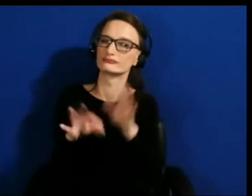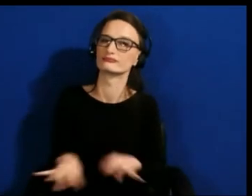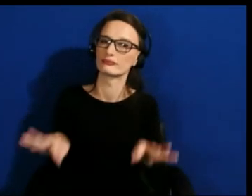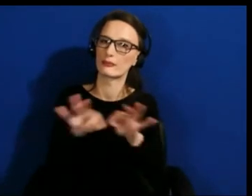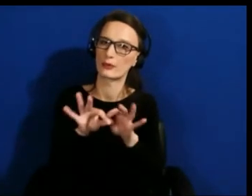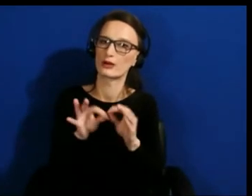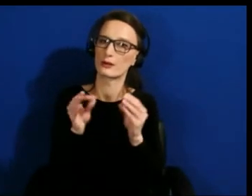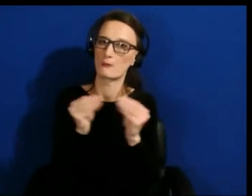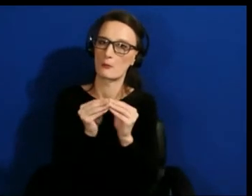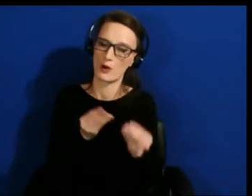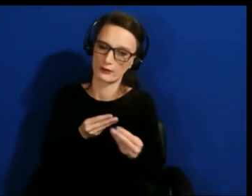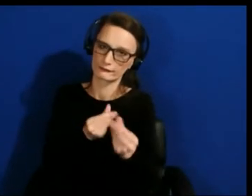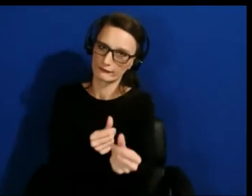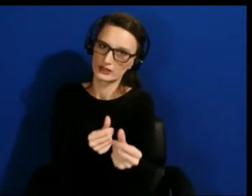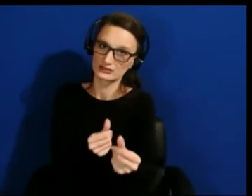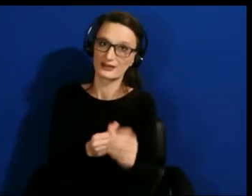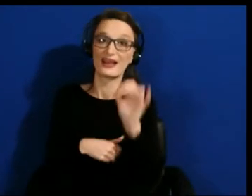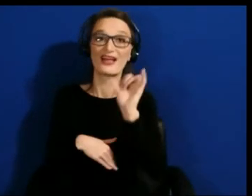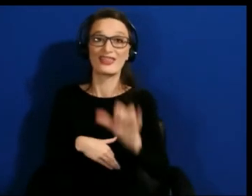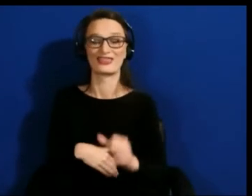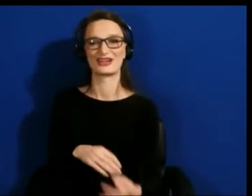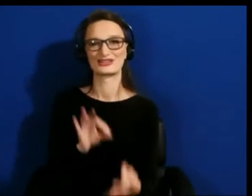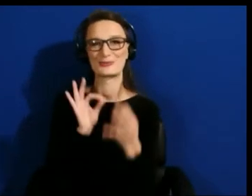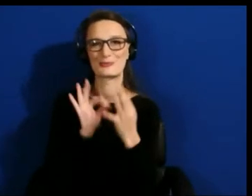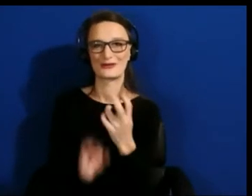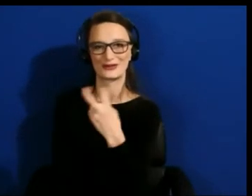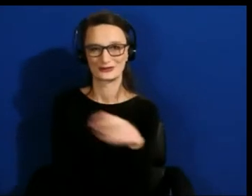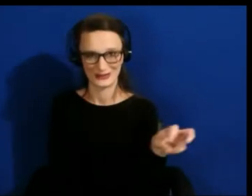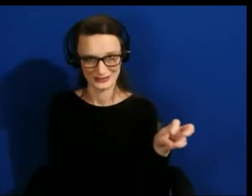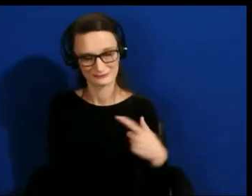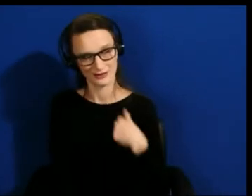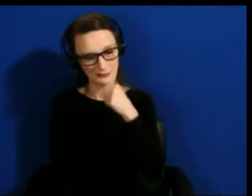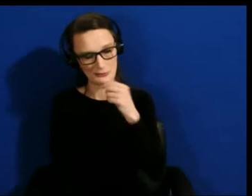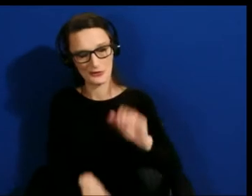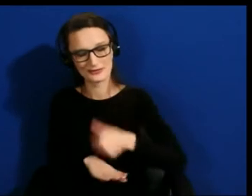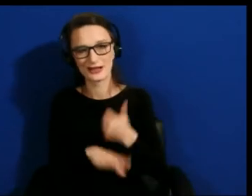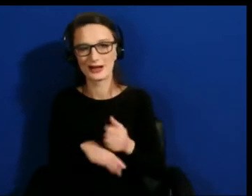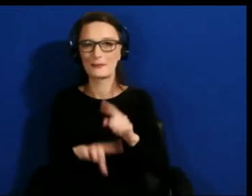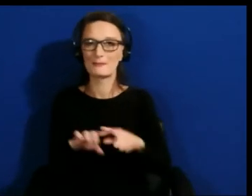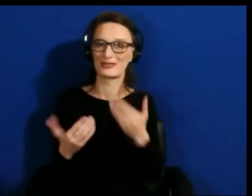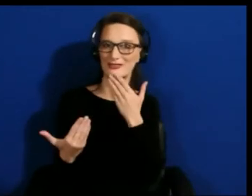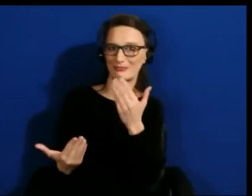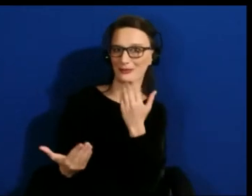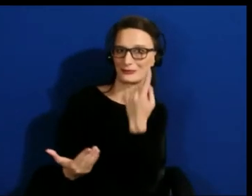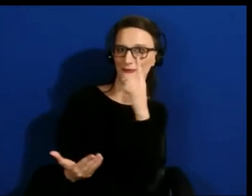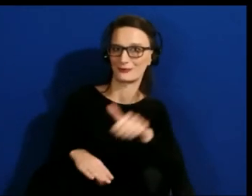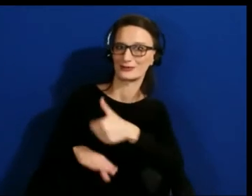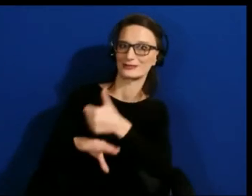That's a perfect segue, and I didn't set this up, but thank you, into the next question which is really